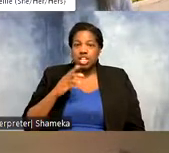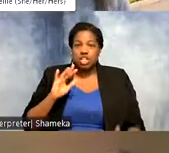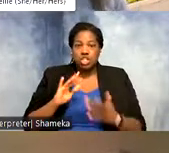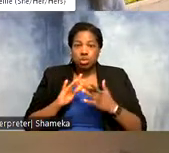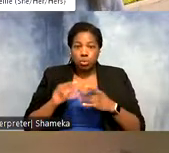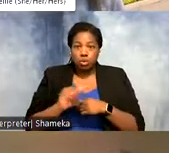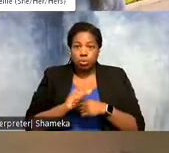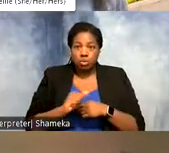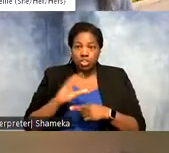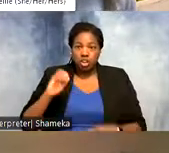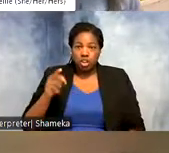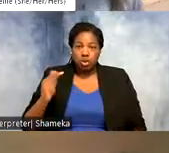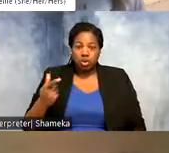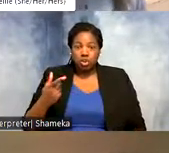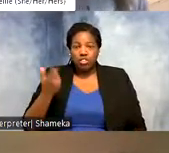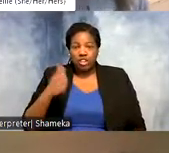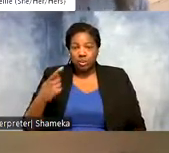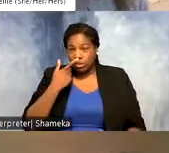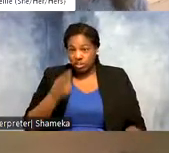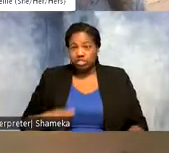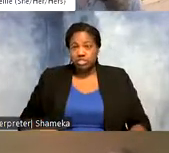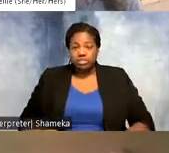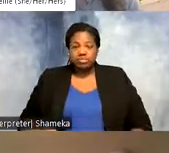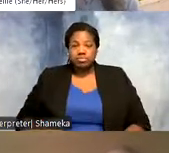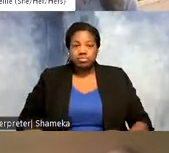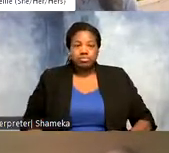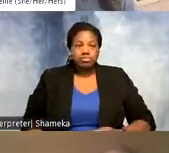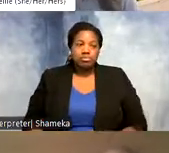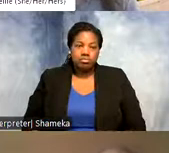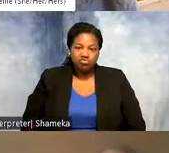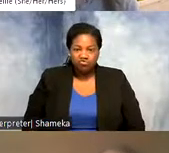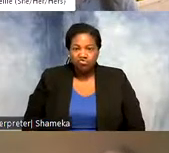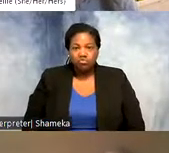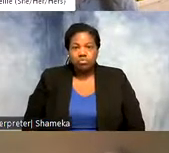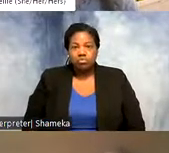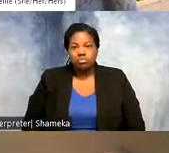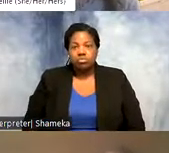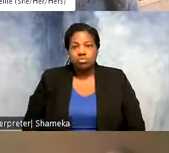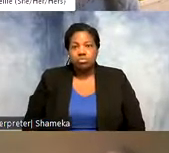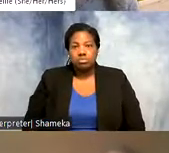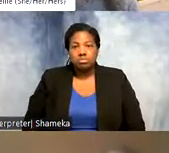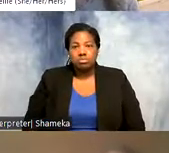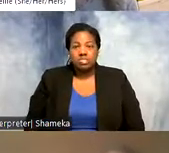anyone interested. So that's really really neat. >>Allie: Cool! >>Shellie: Again this has just been so cool to see